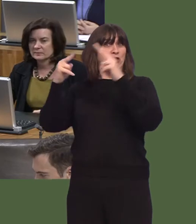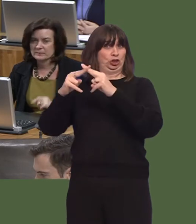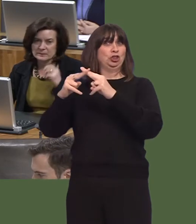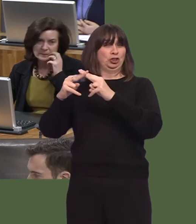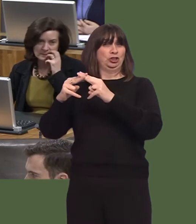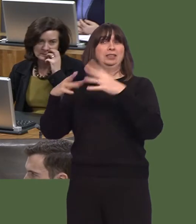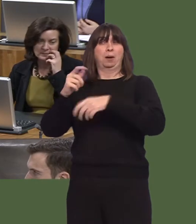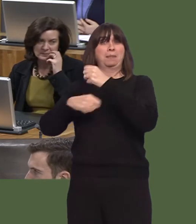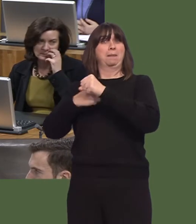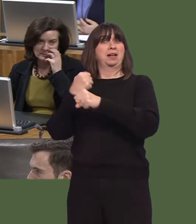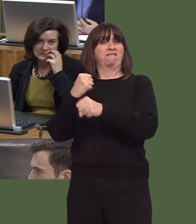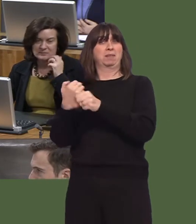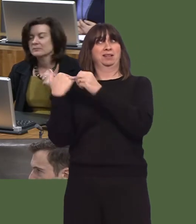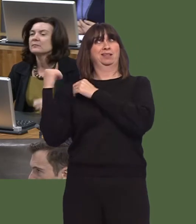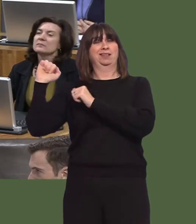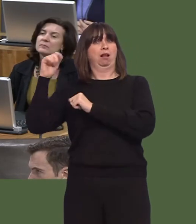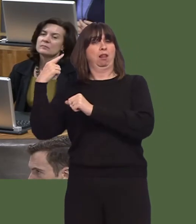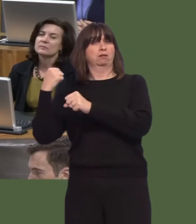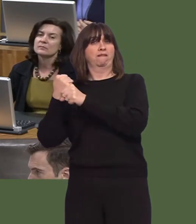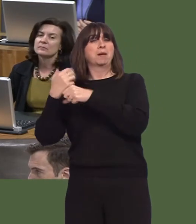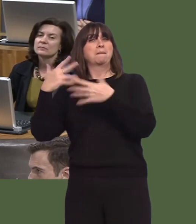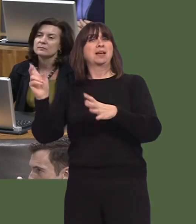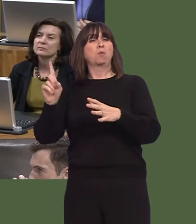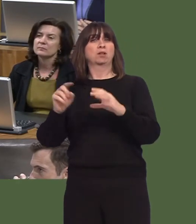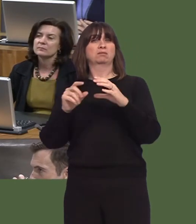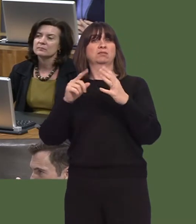But what the UK Government have actually done is to remove the VAT, which they cannot legally